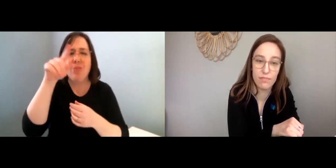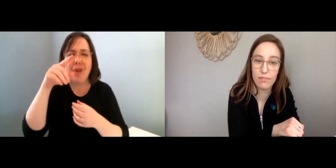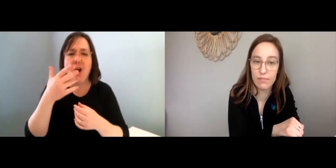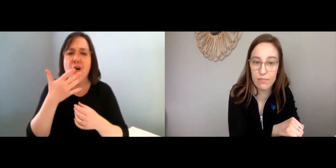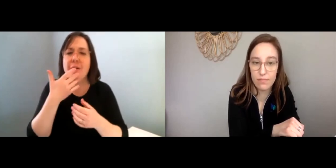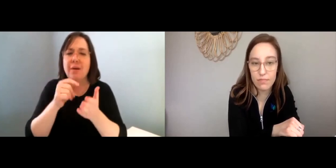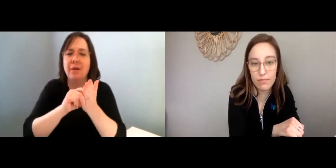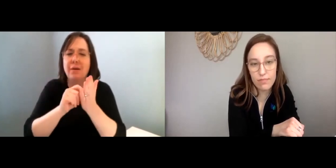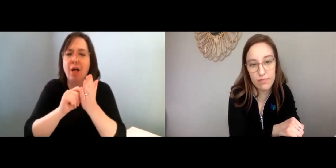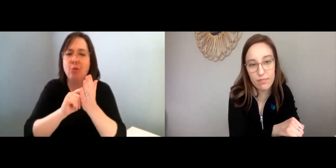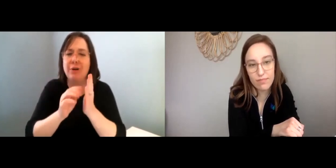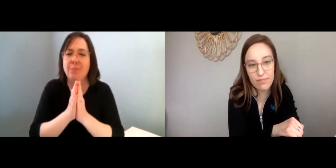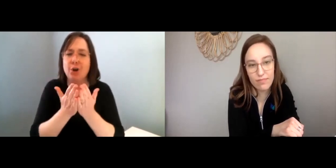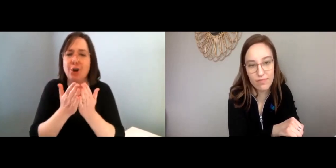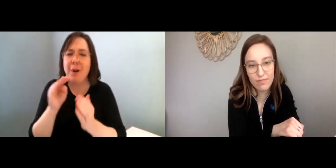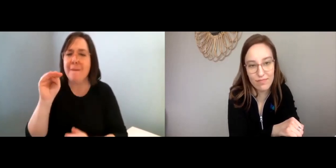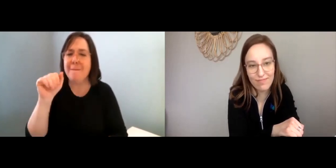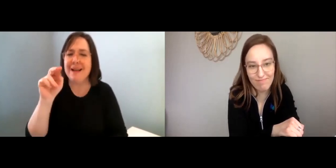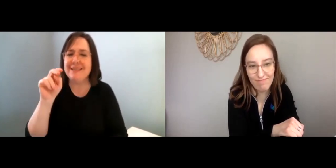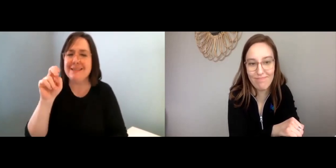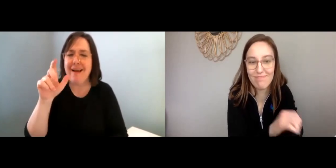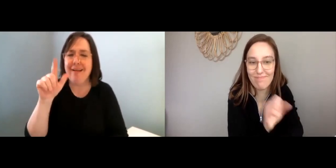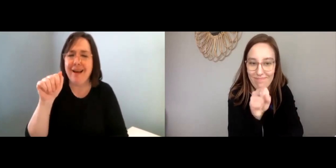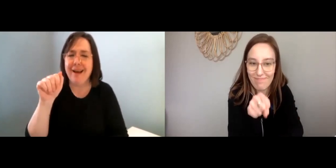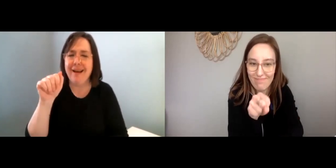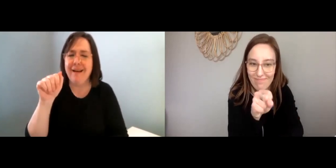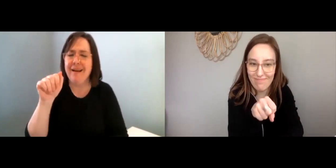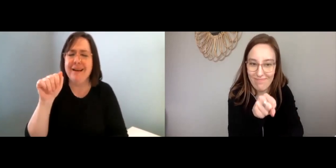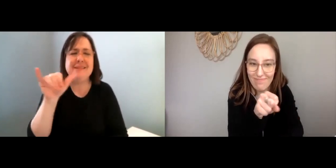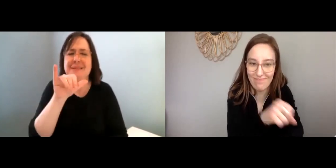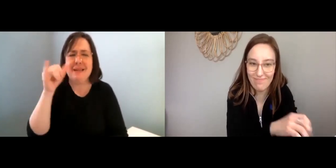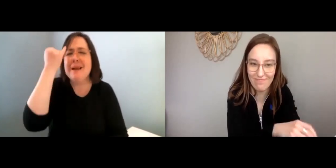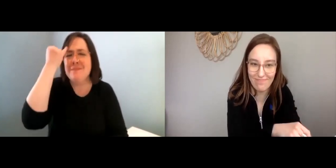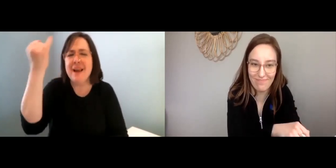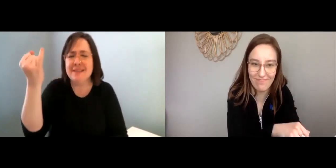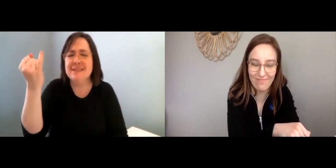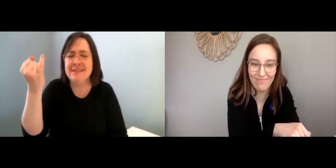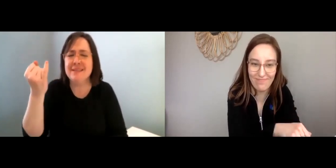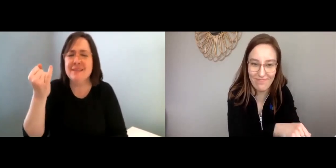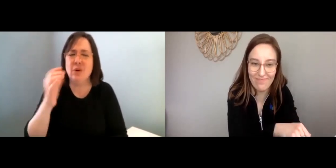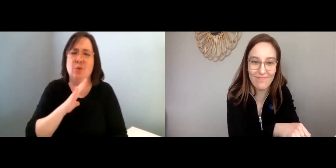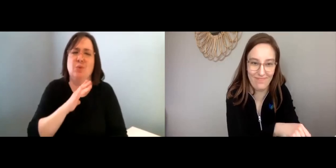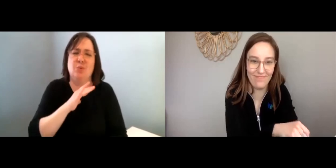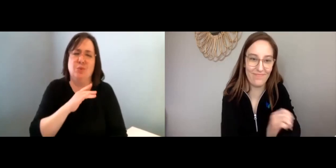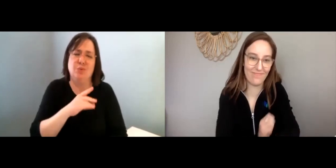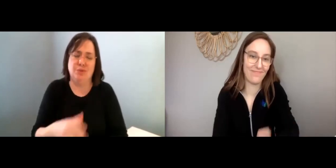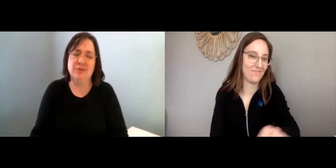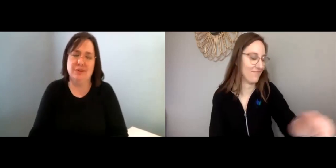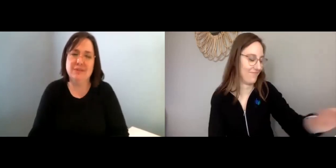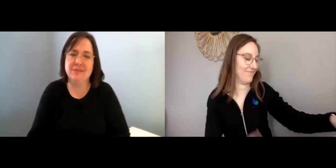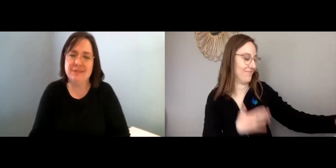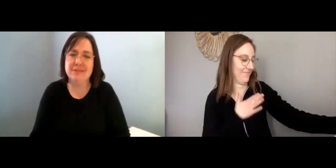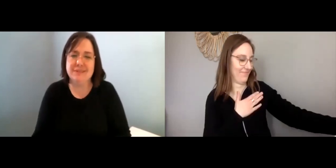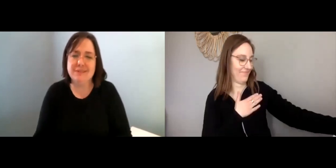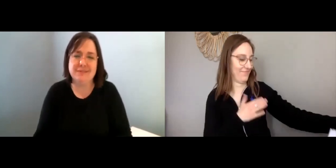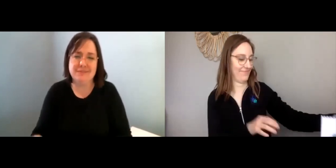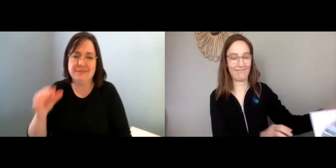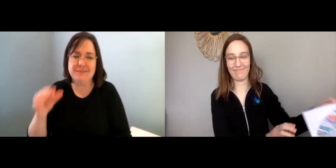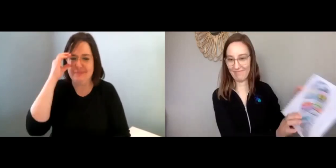You know how you often see those coloring books out there—mandalas? It’s kind of the same idea. Really neat.